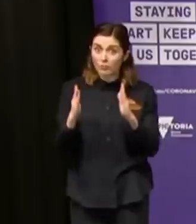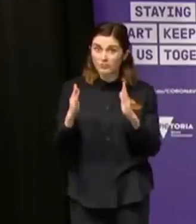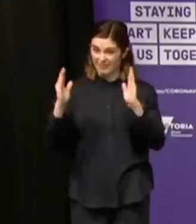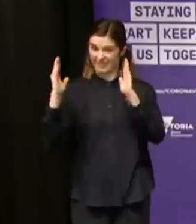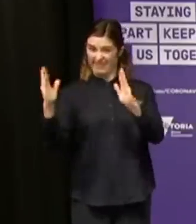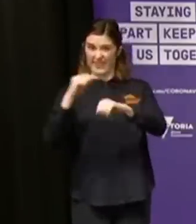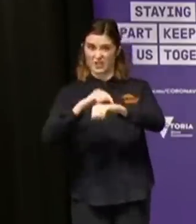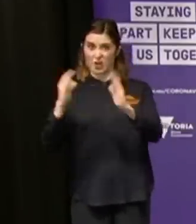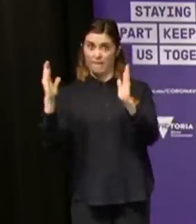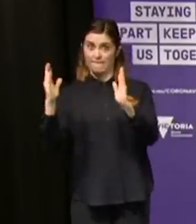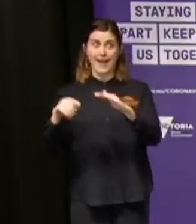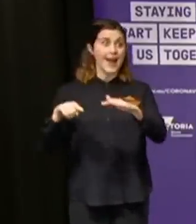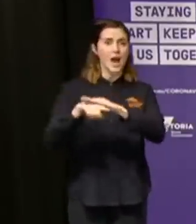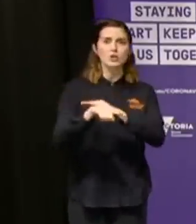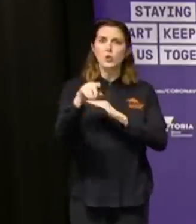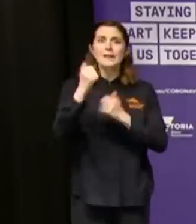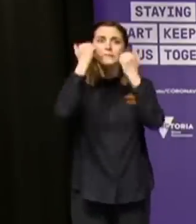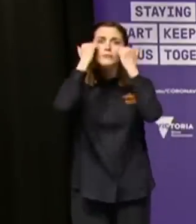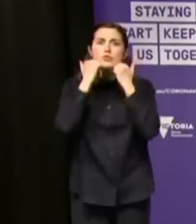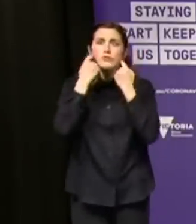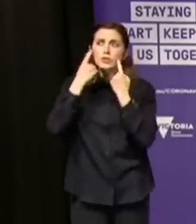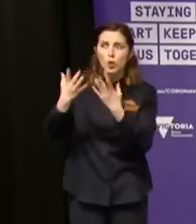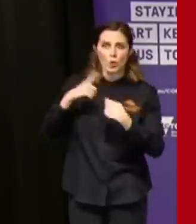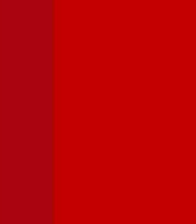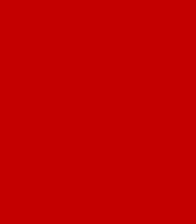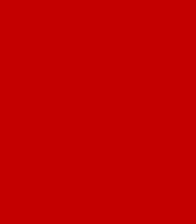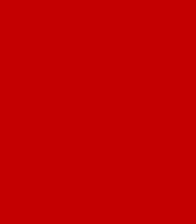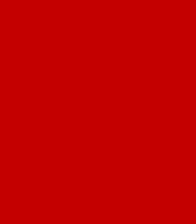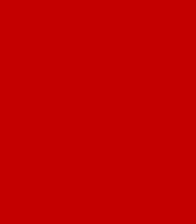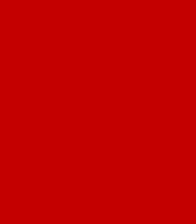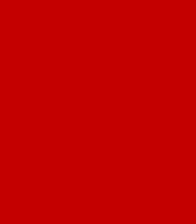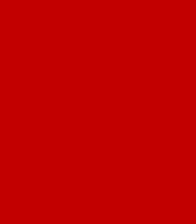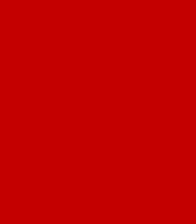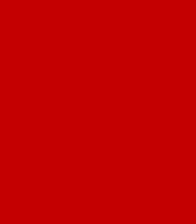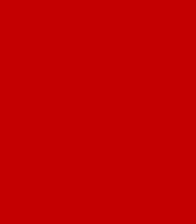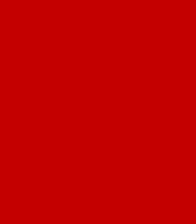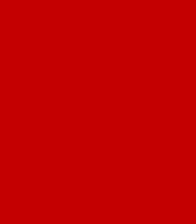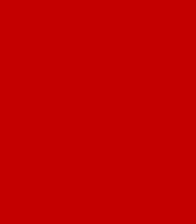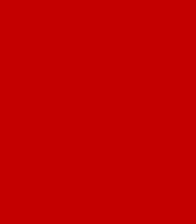that you are lawfully out and that you are not breaching that curfew.